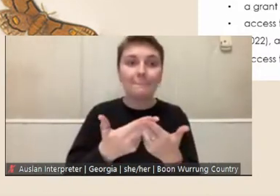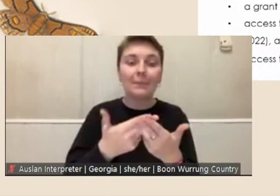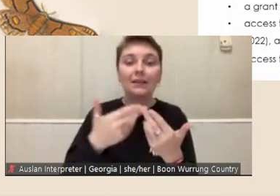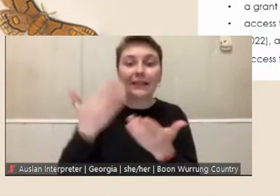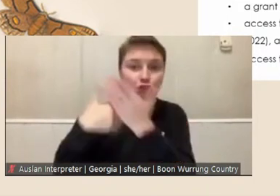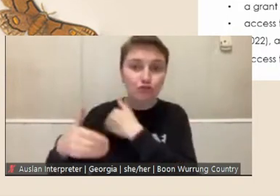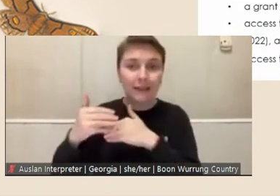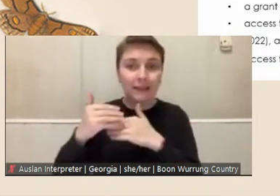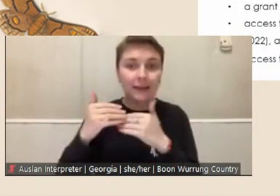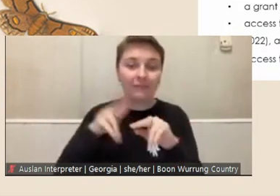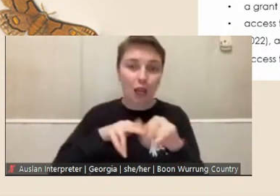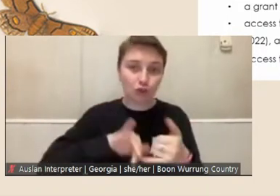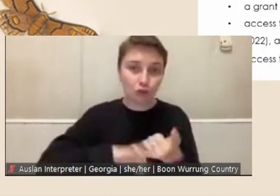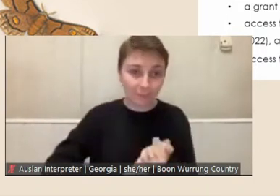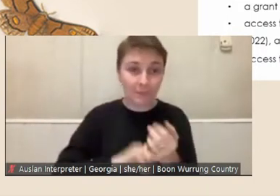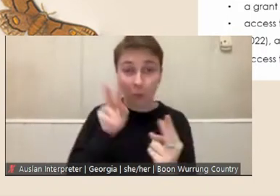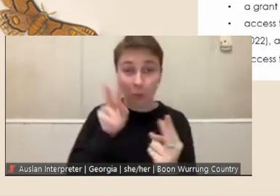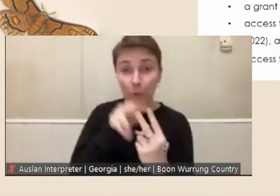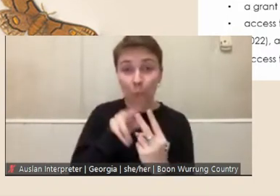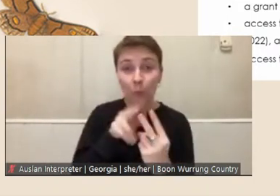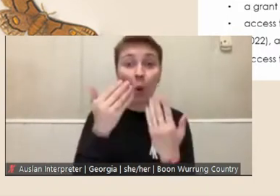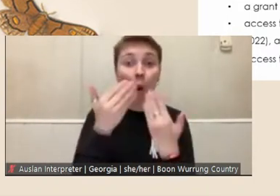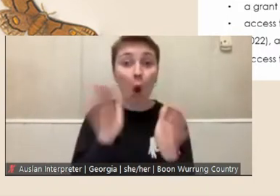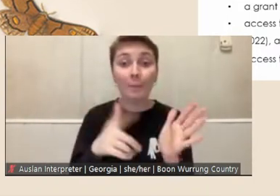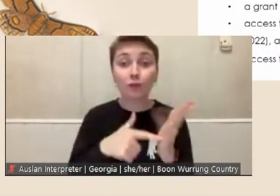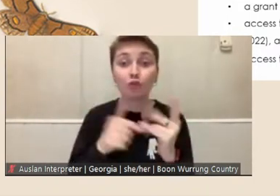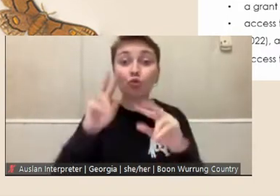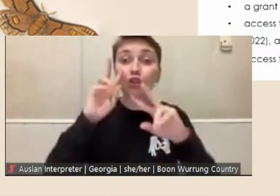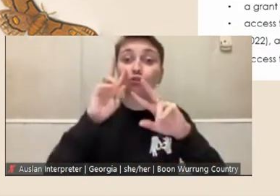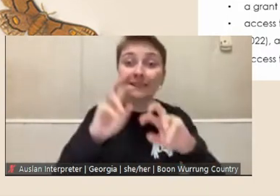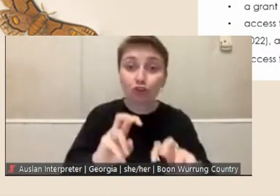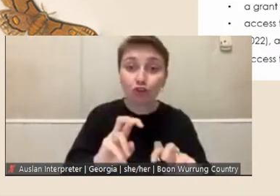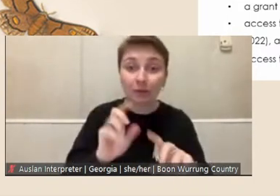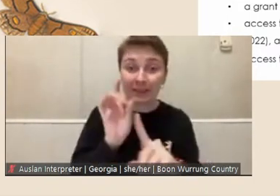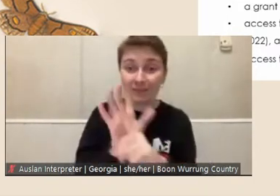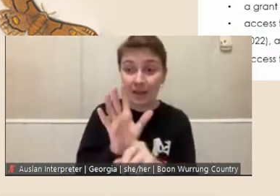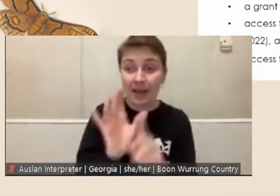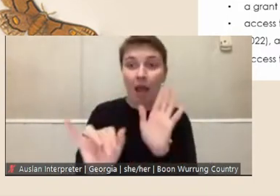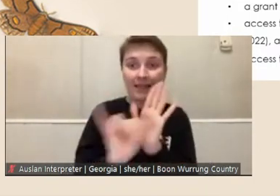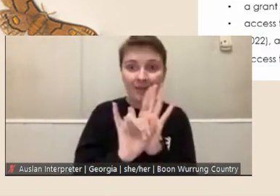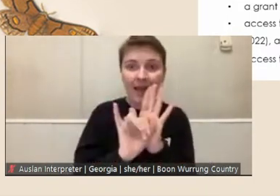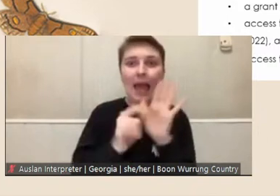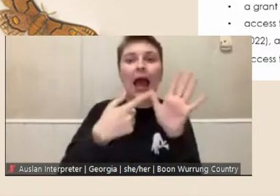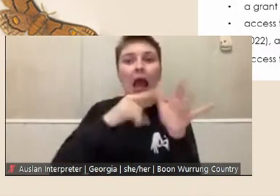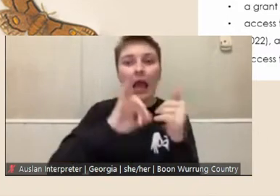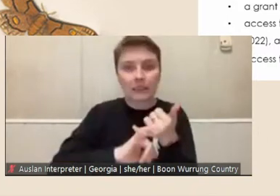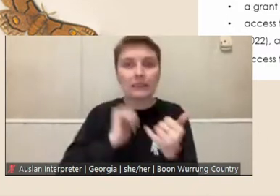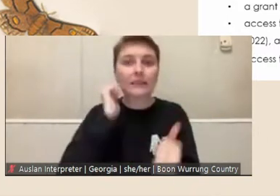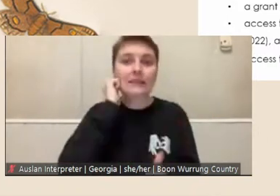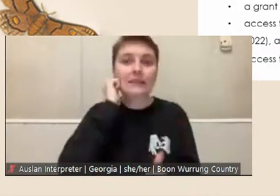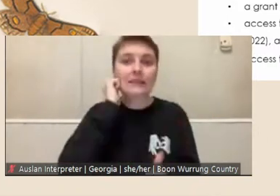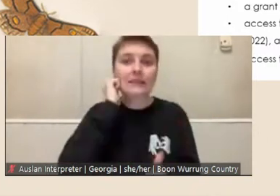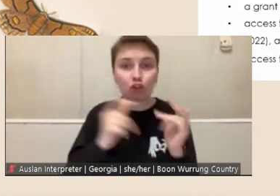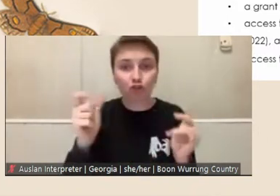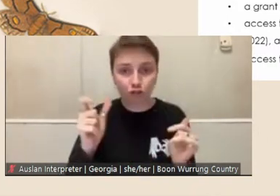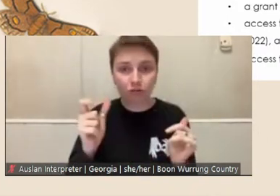These are open to researchers who identify as Indigenous Victorian Aboriginal. They aim to